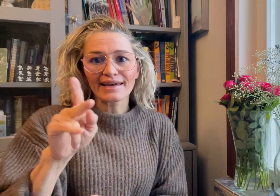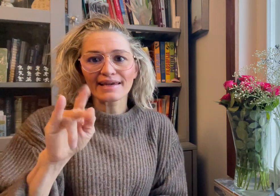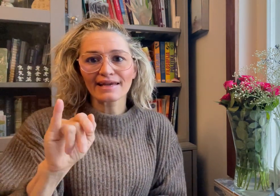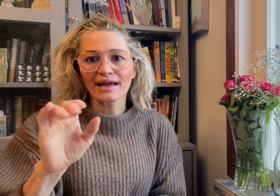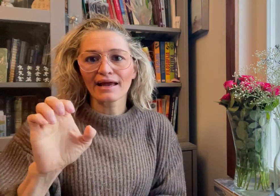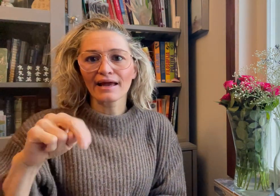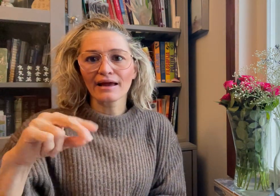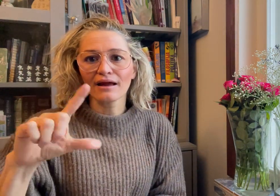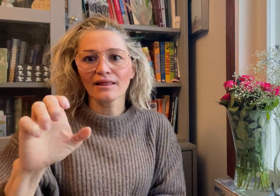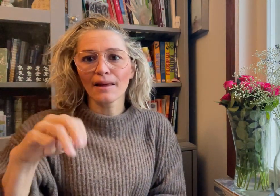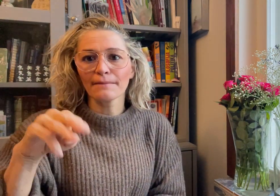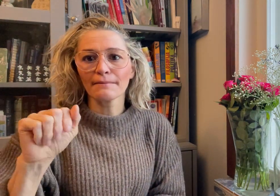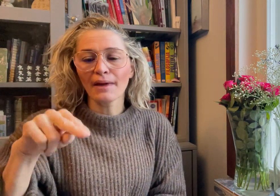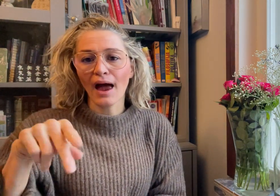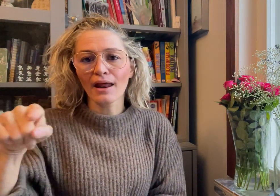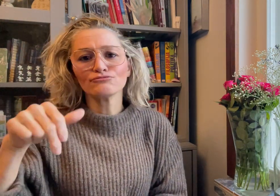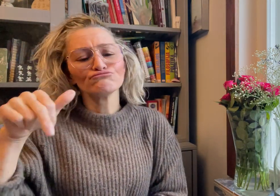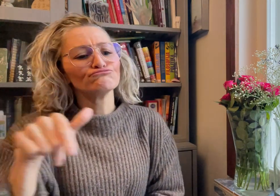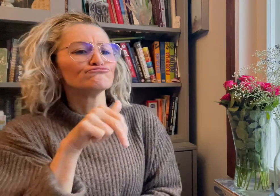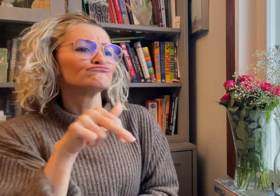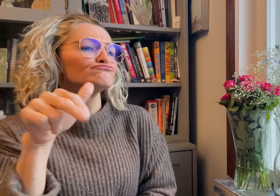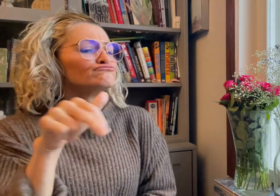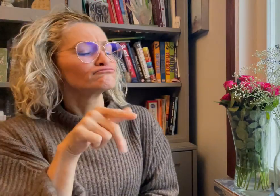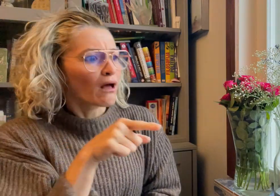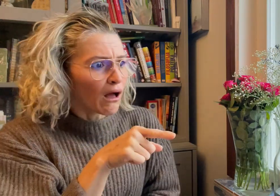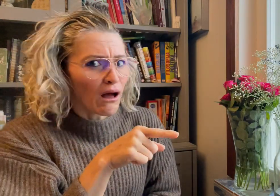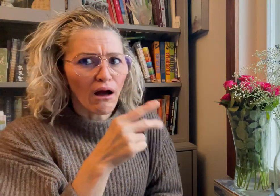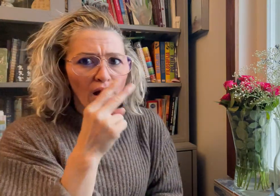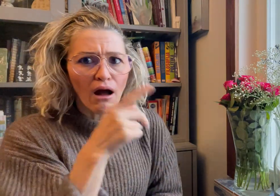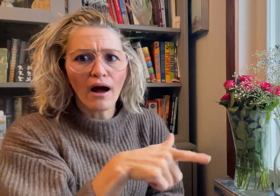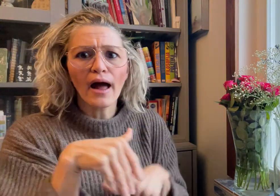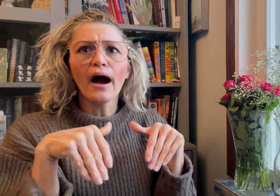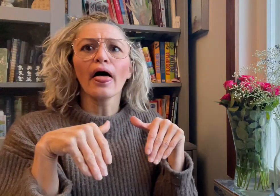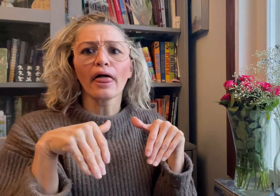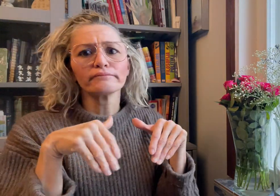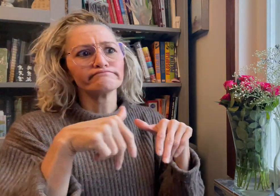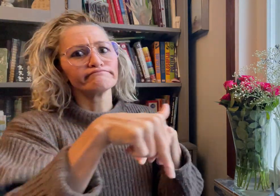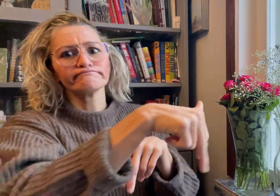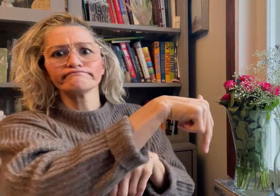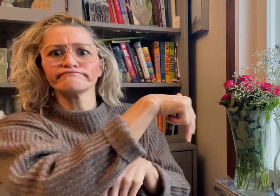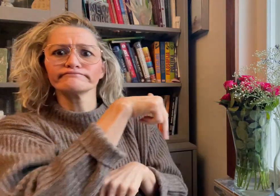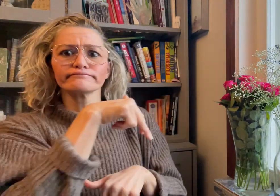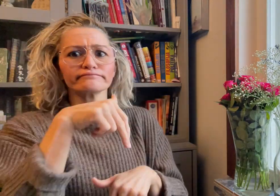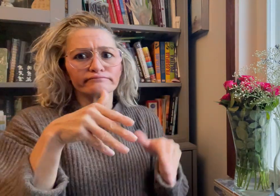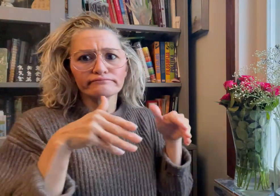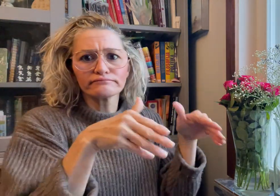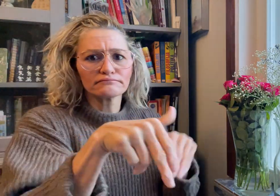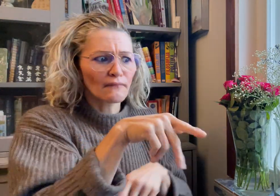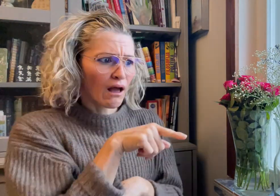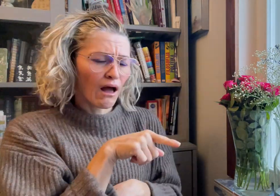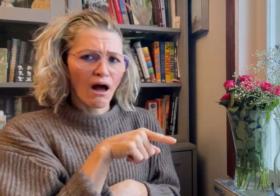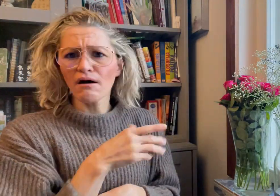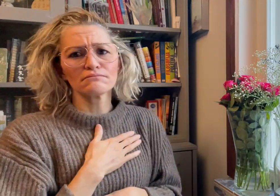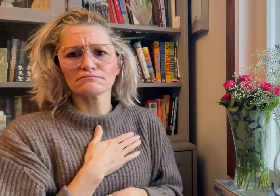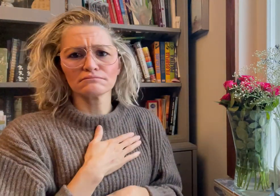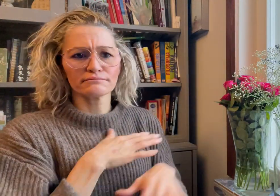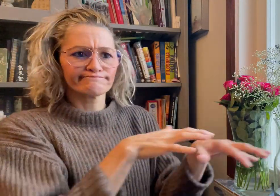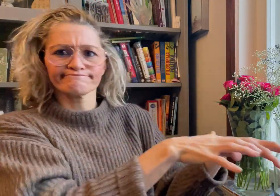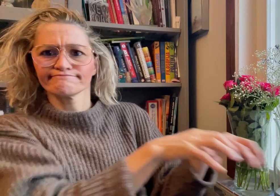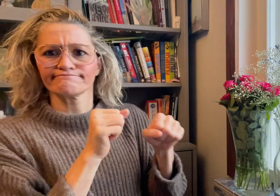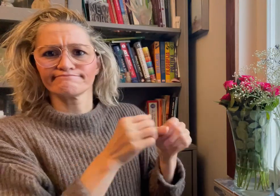to adopt him as her own. Soon after finding PeeWee,